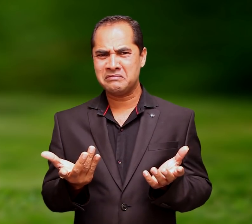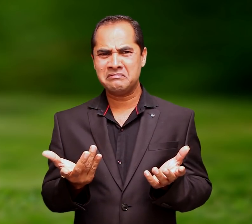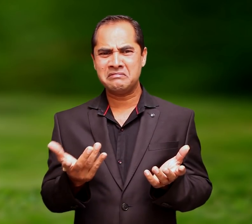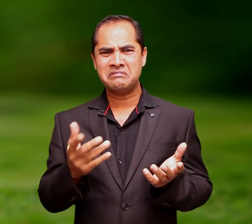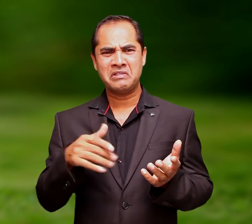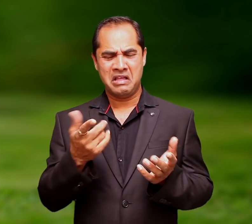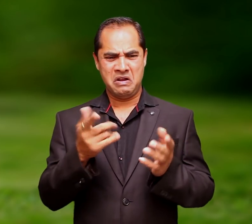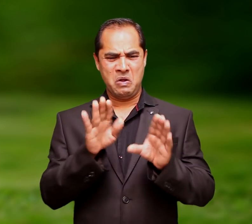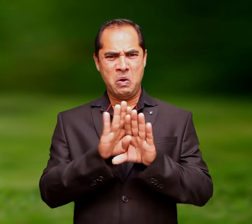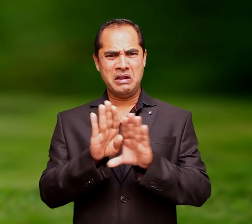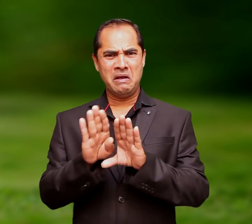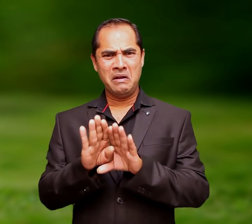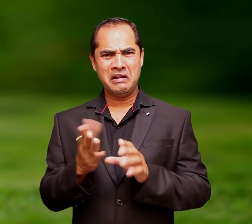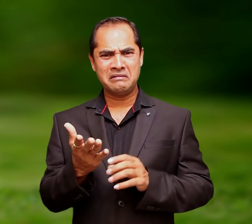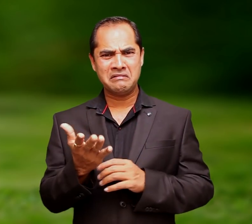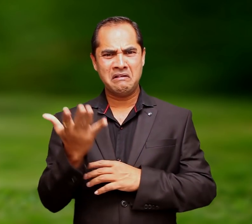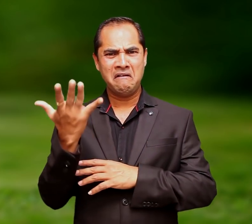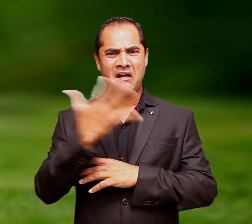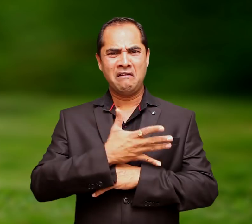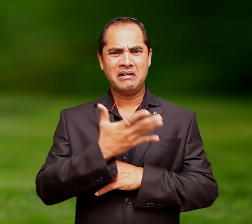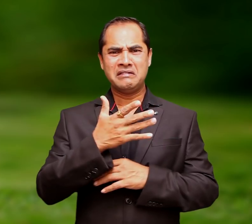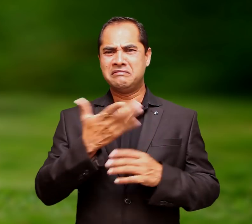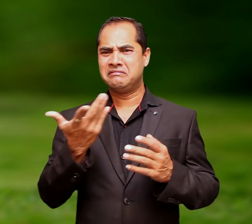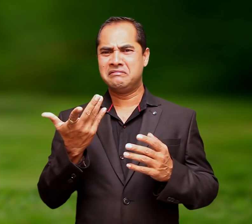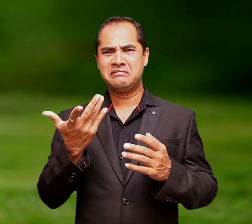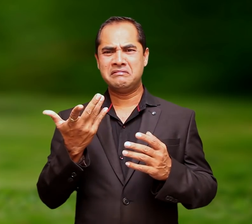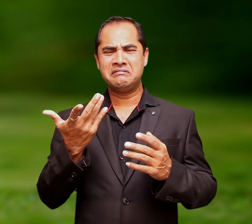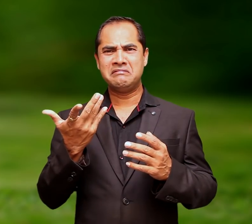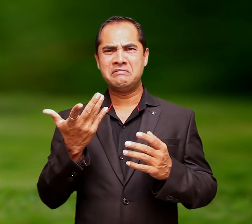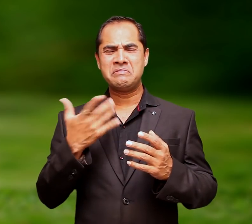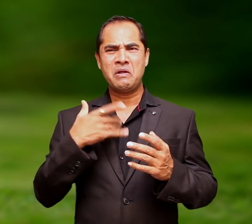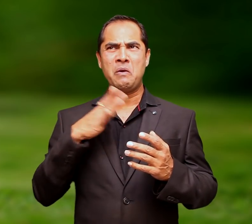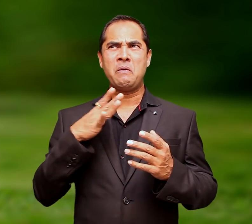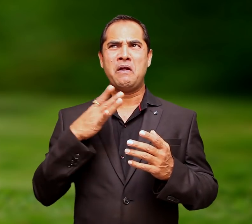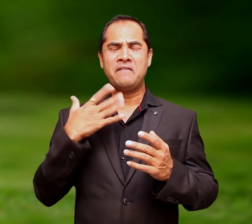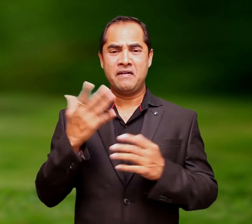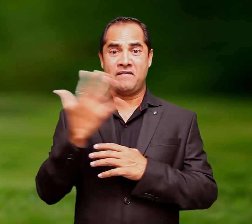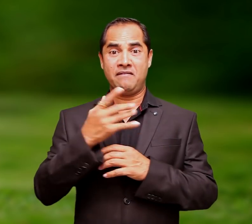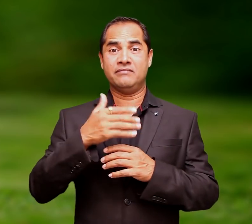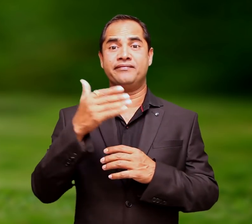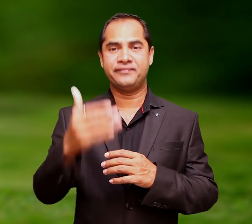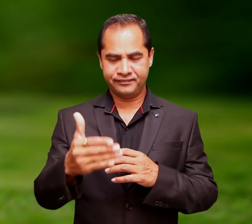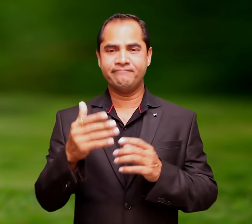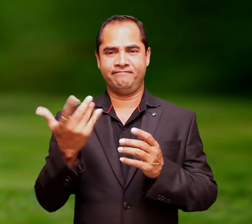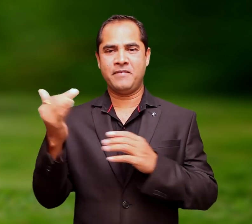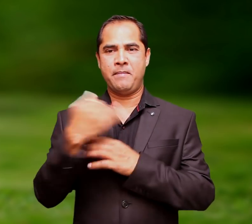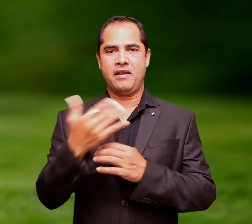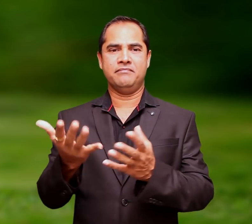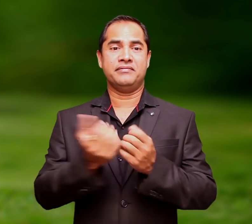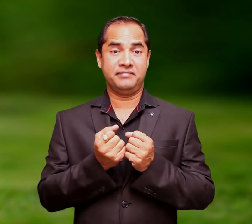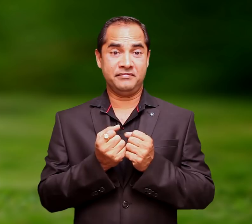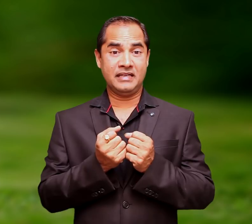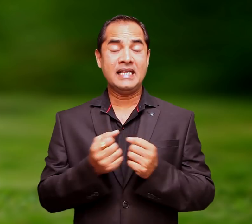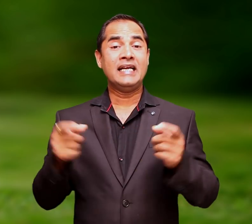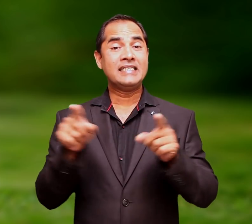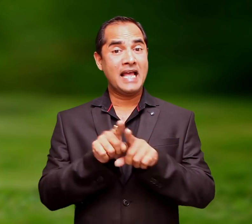then there were some holidays. Around fifth day, I received my mail.